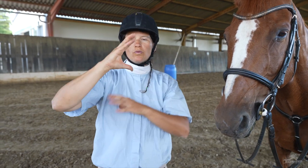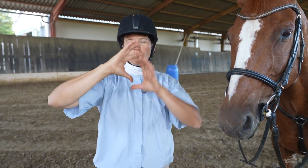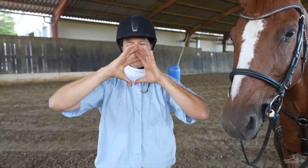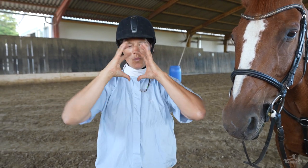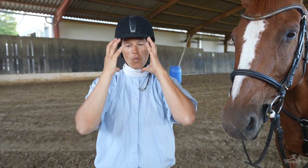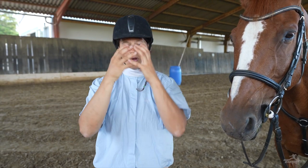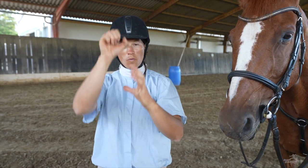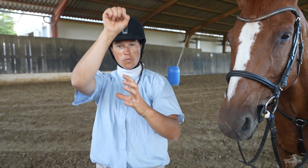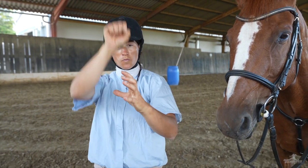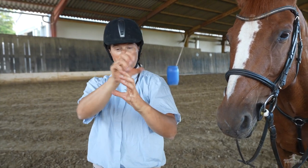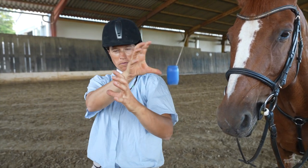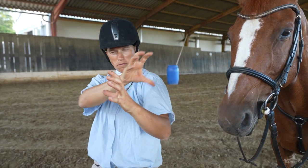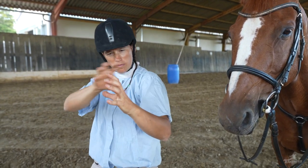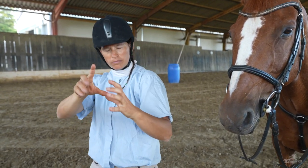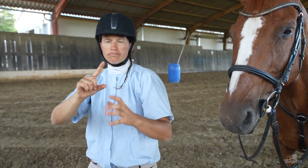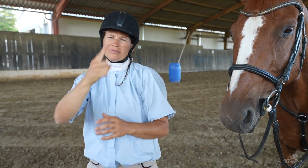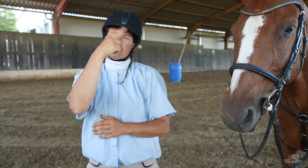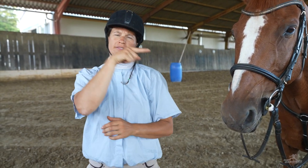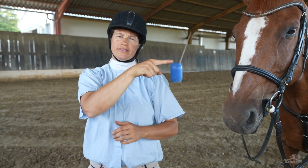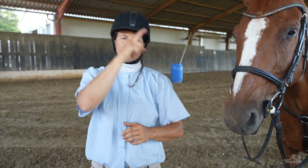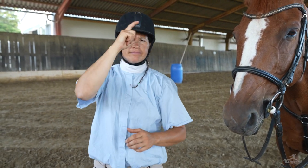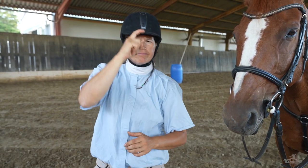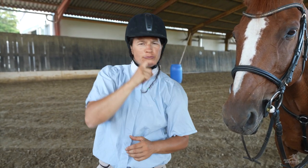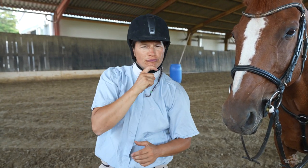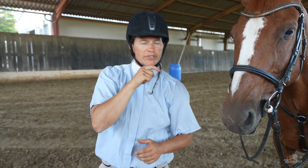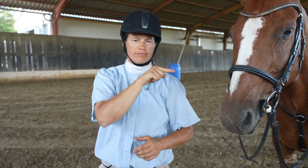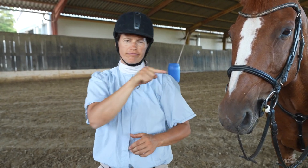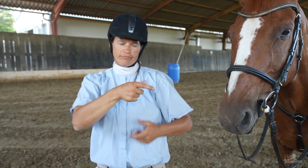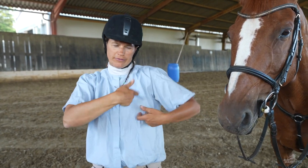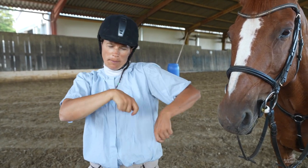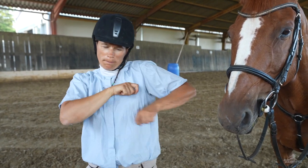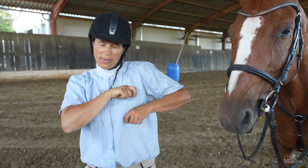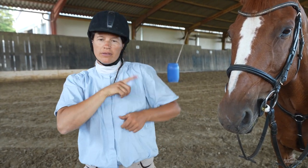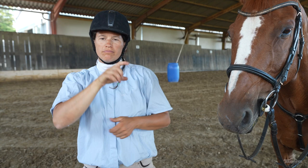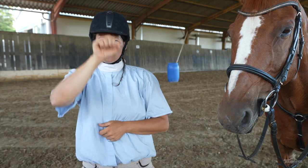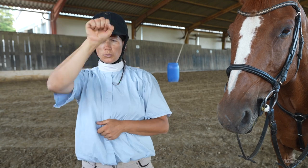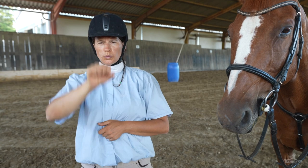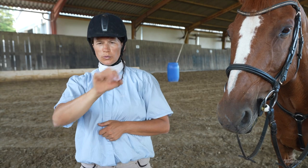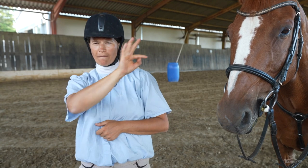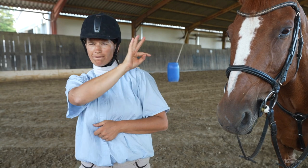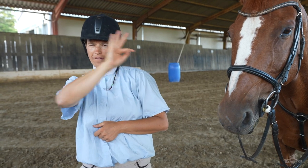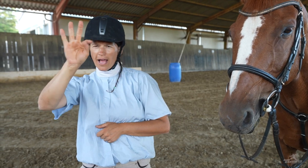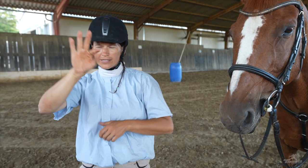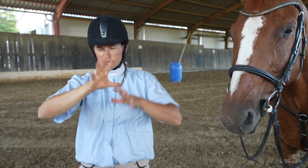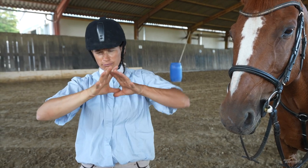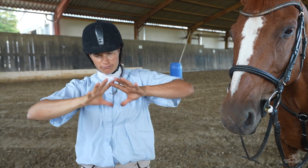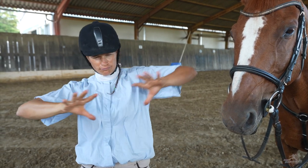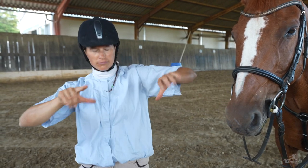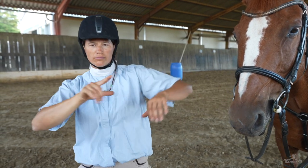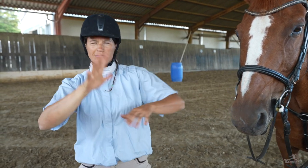Portugal, Spain and Southern France.